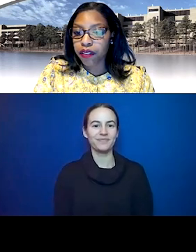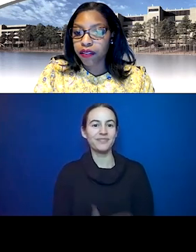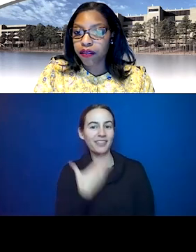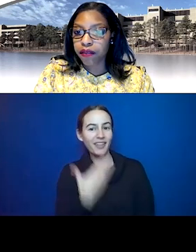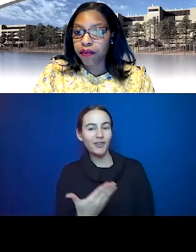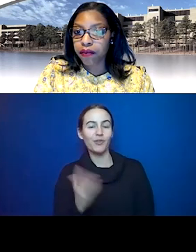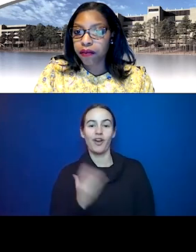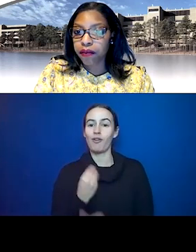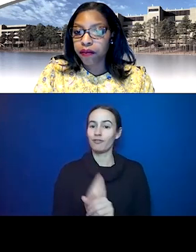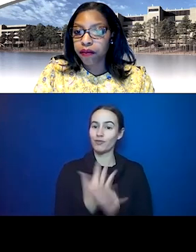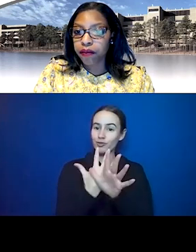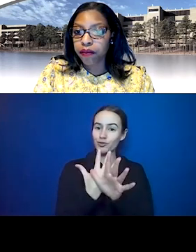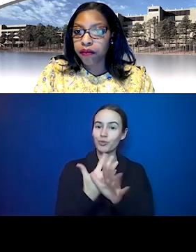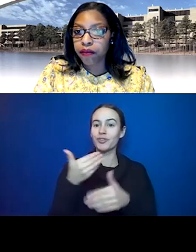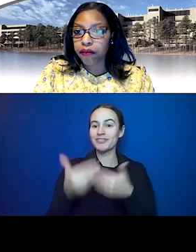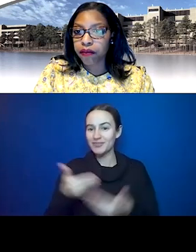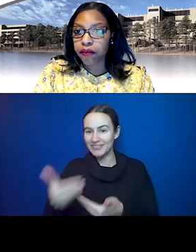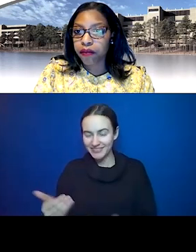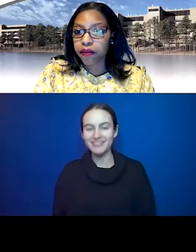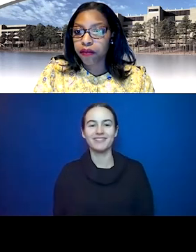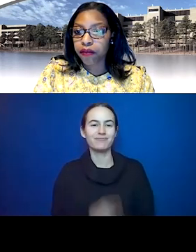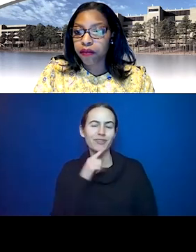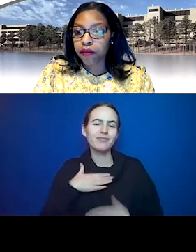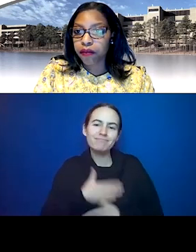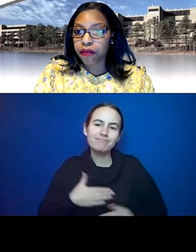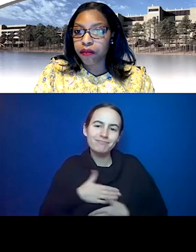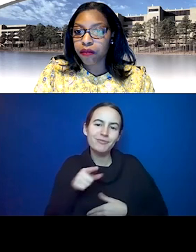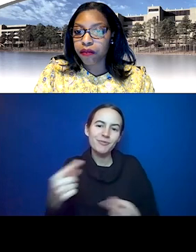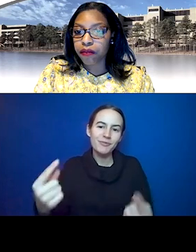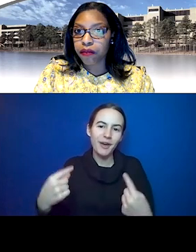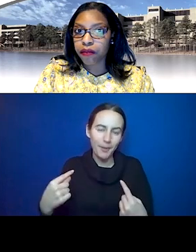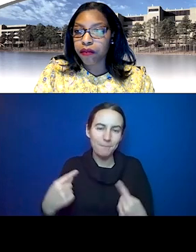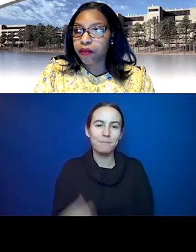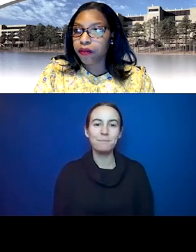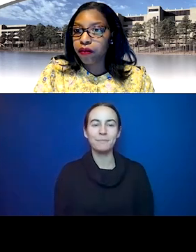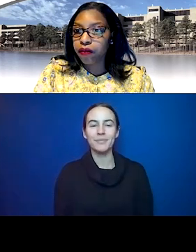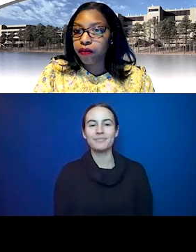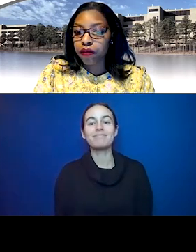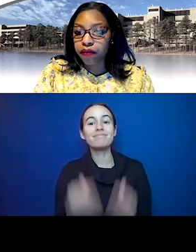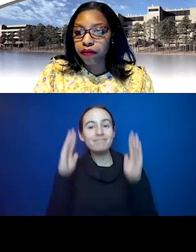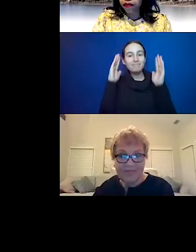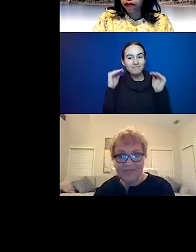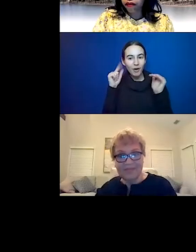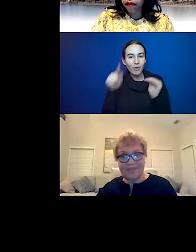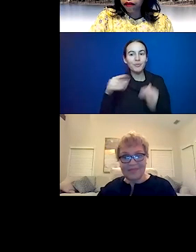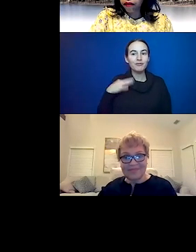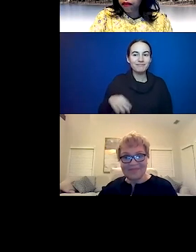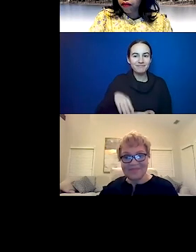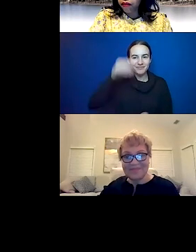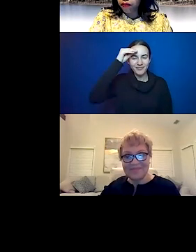appreciate your attending and we hope that you have learned something this evening that will help you on your healthy